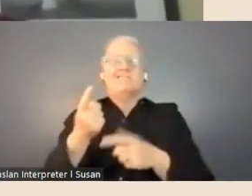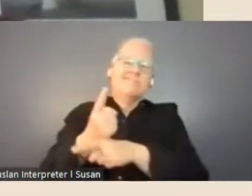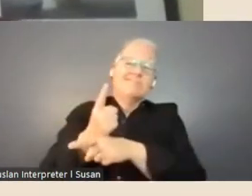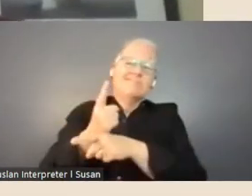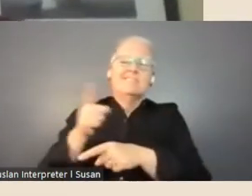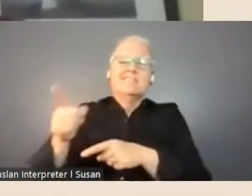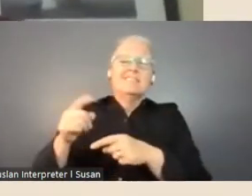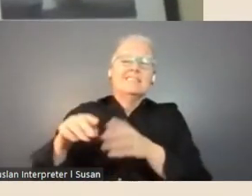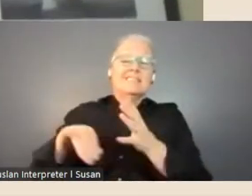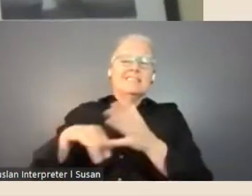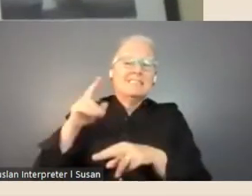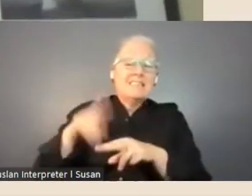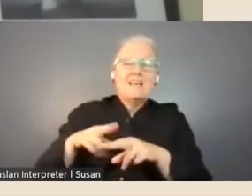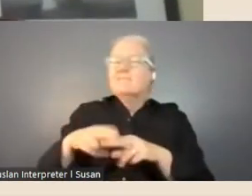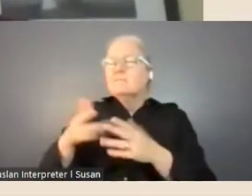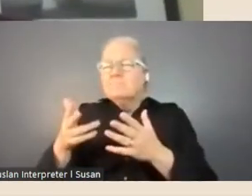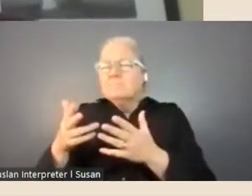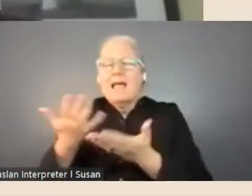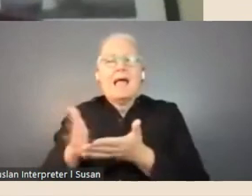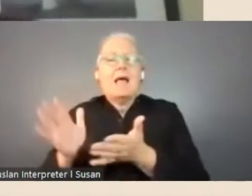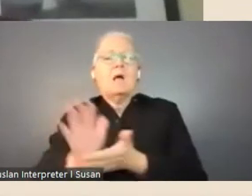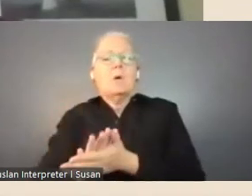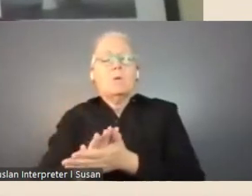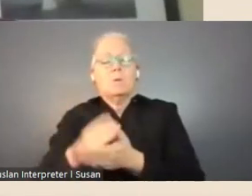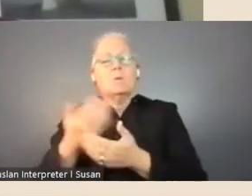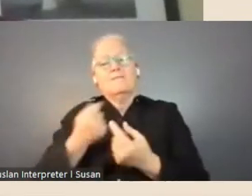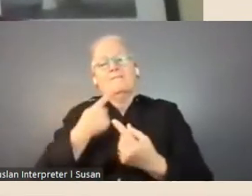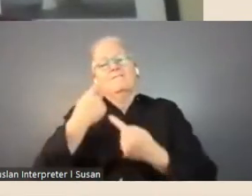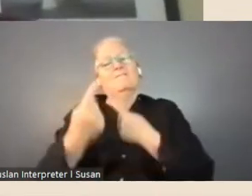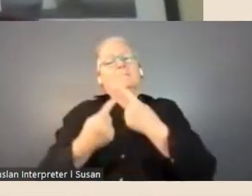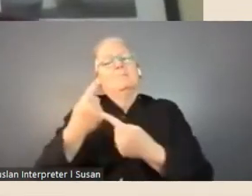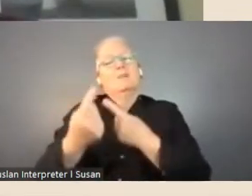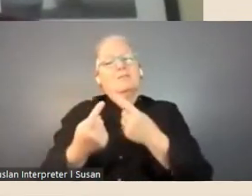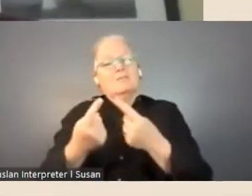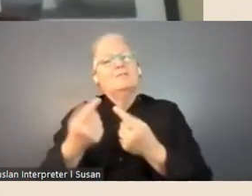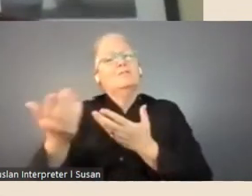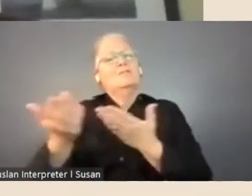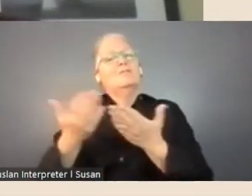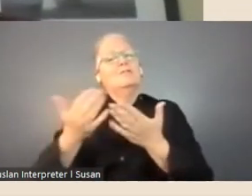that way that's, you know, we've got Information Services staff working across...we're providing an